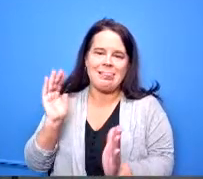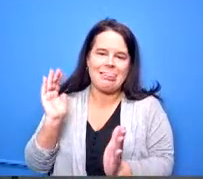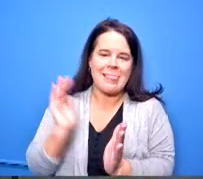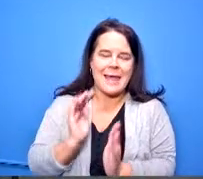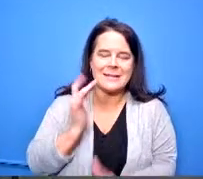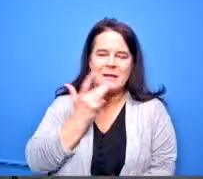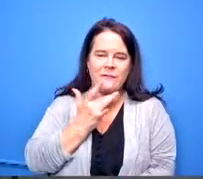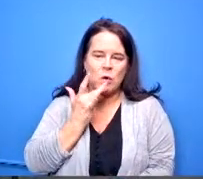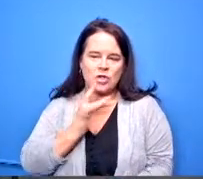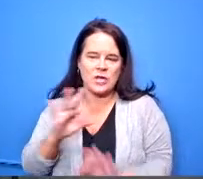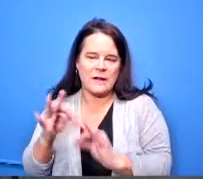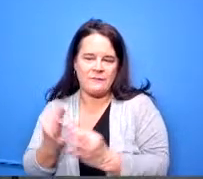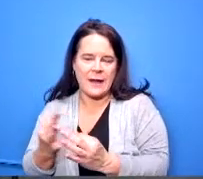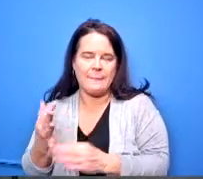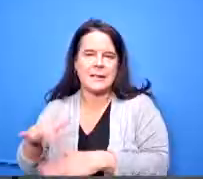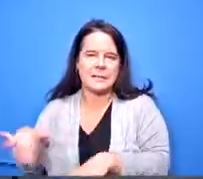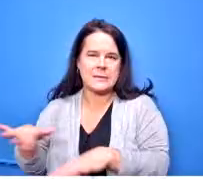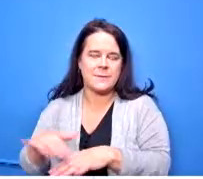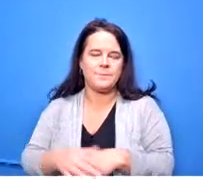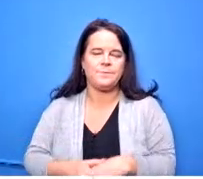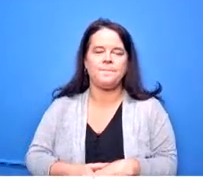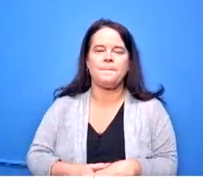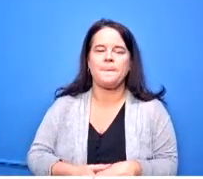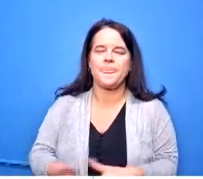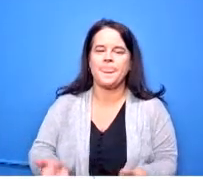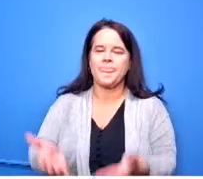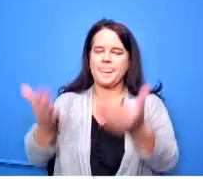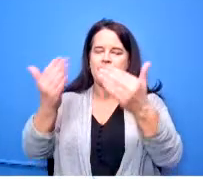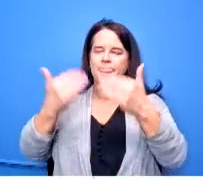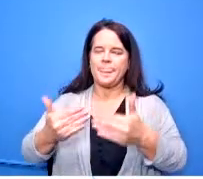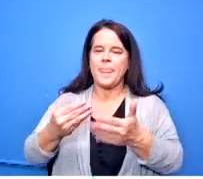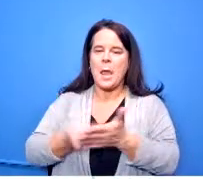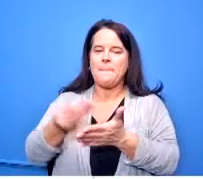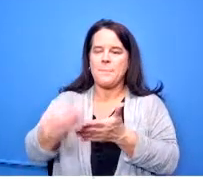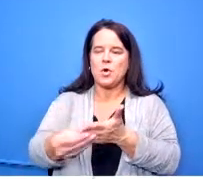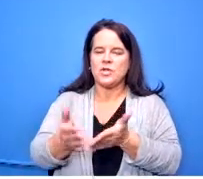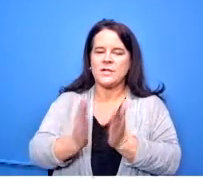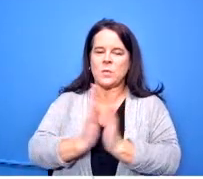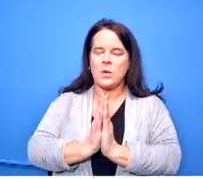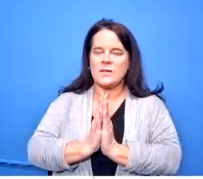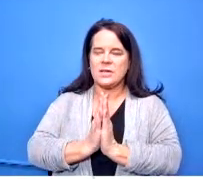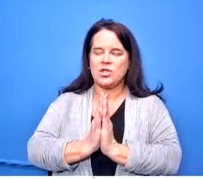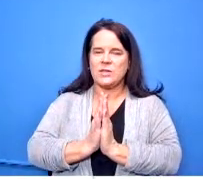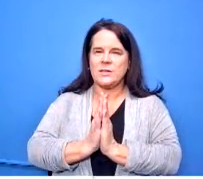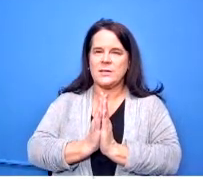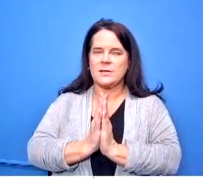madam treasurer okay the next one is purchase requisitions these purchase requisitions are